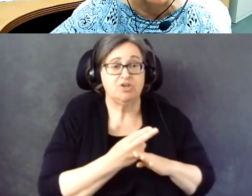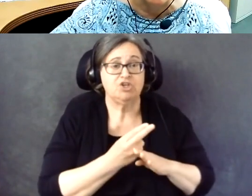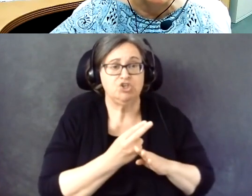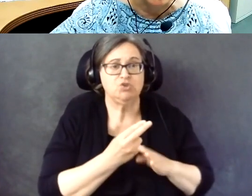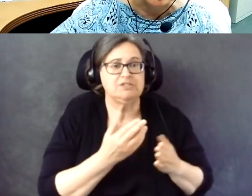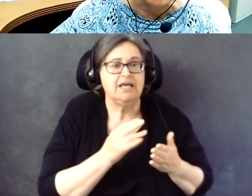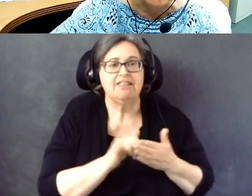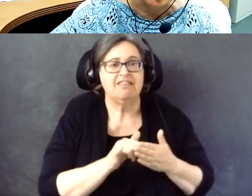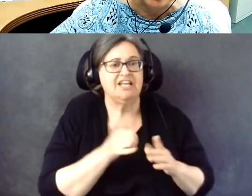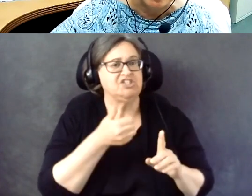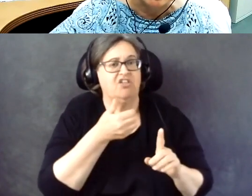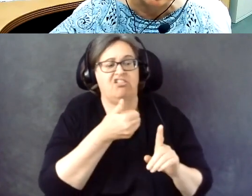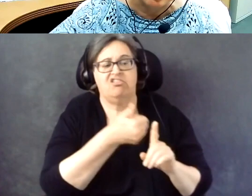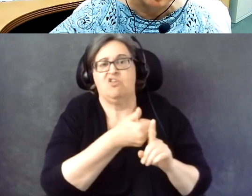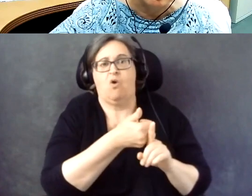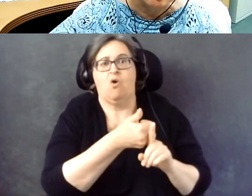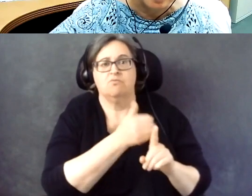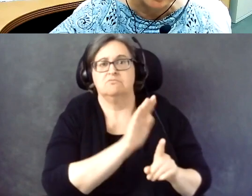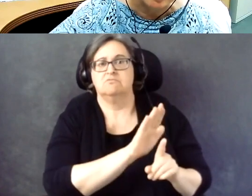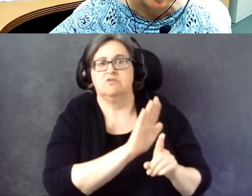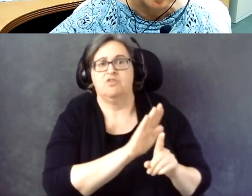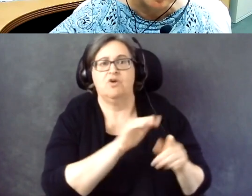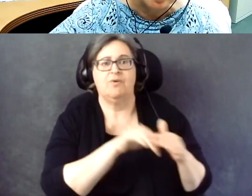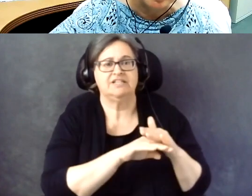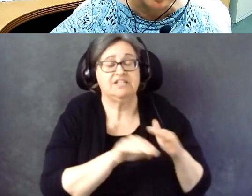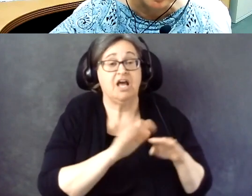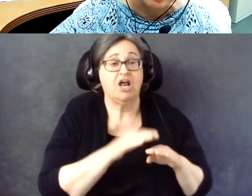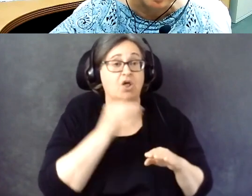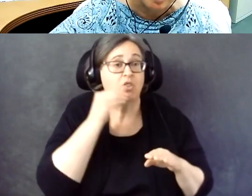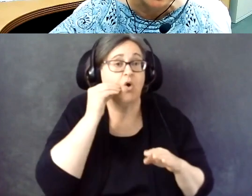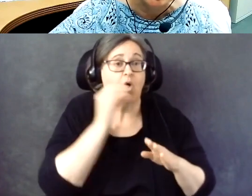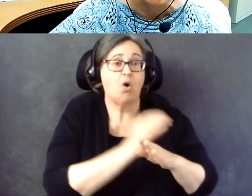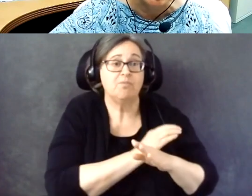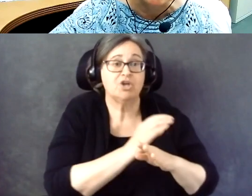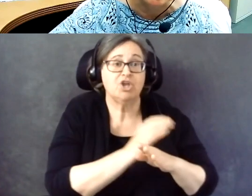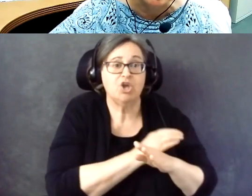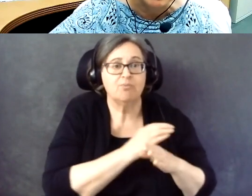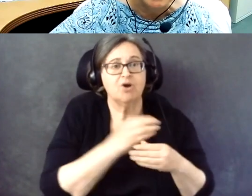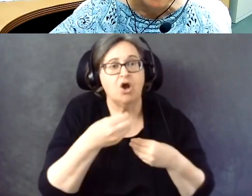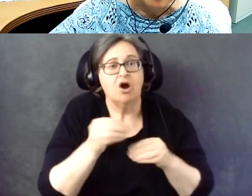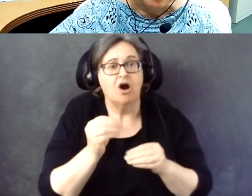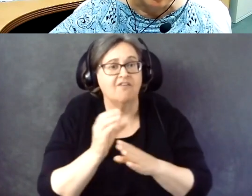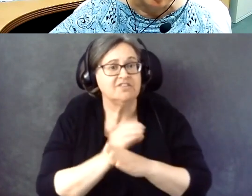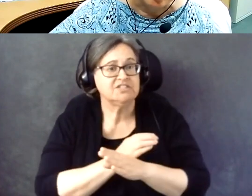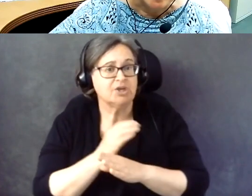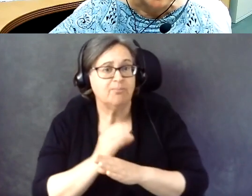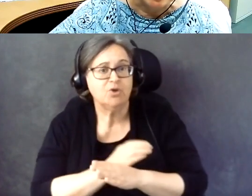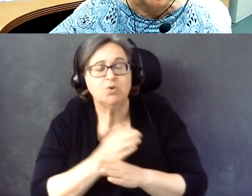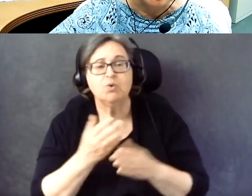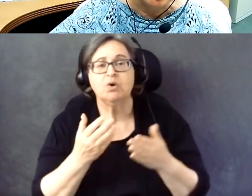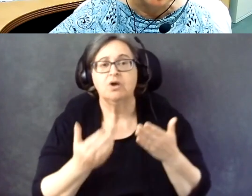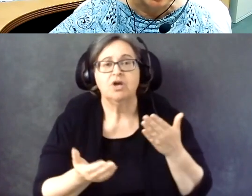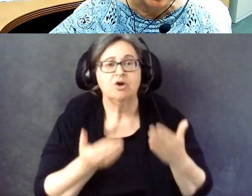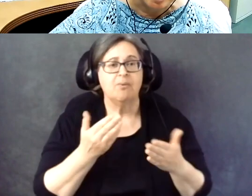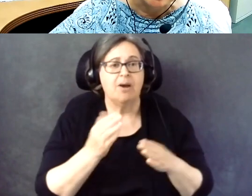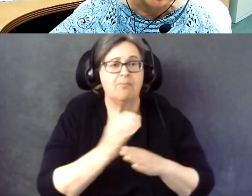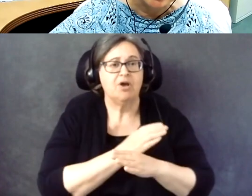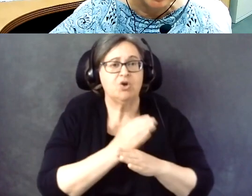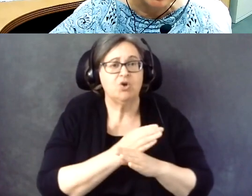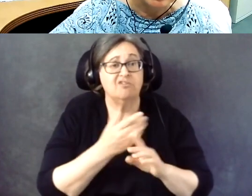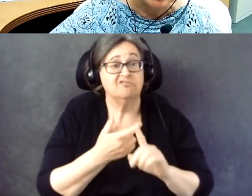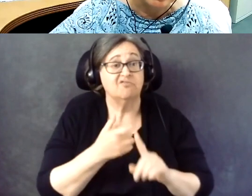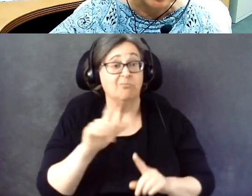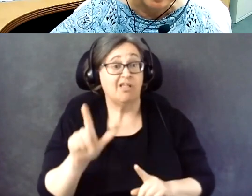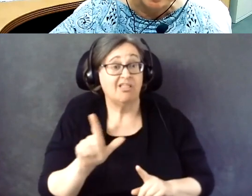Whether it's on their home computer, office computer, maybe a computer in a library that